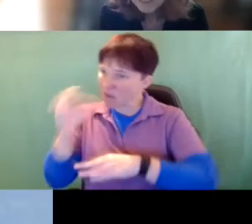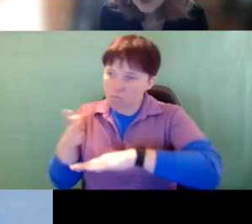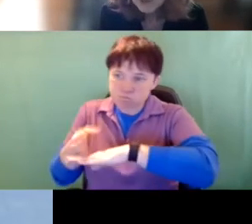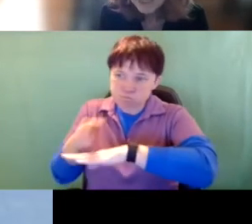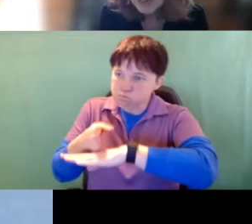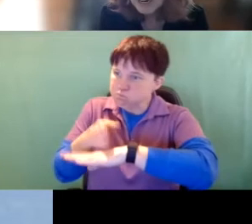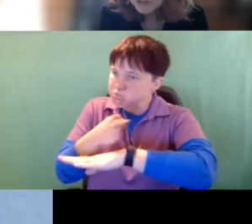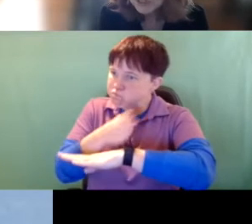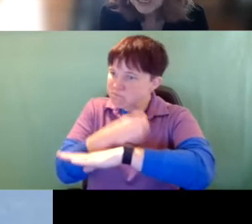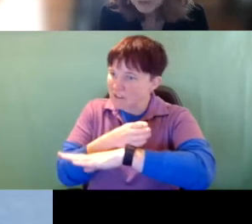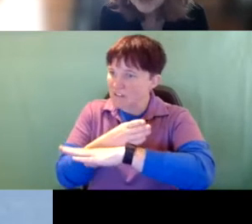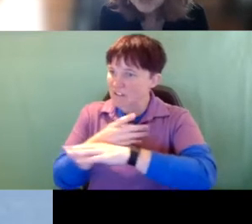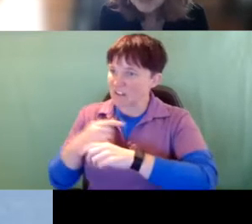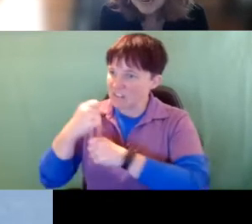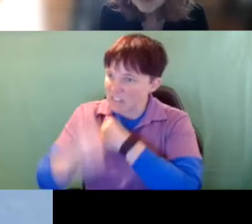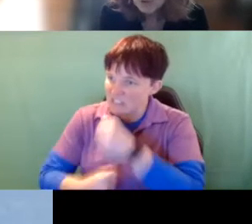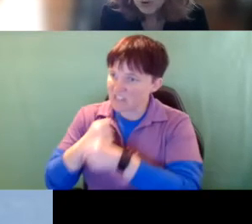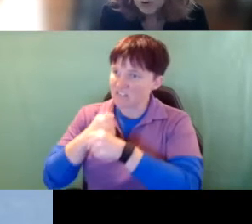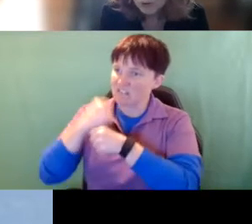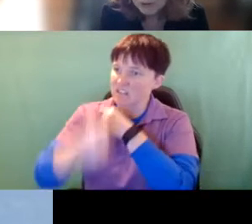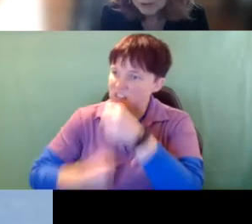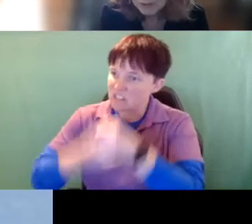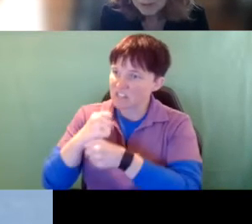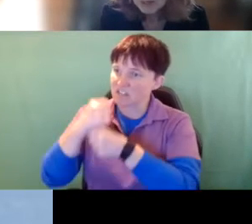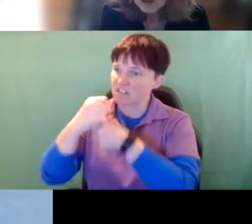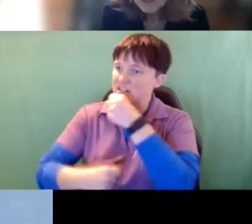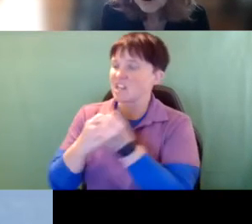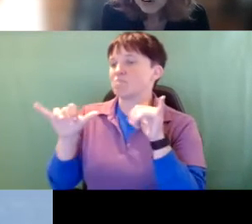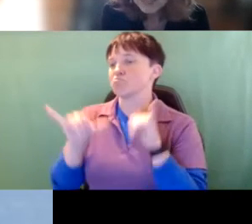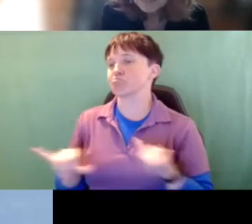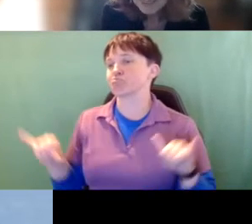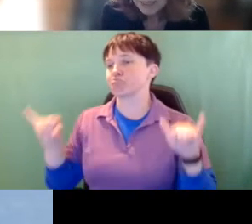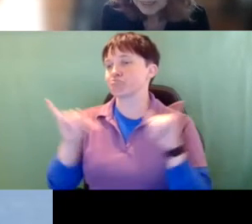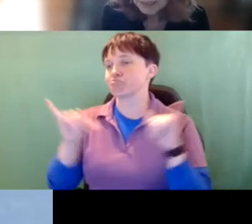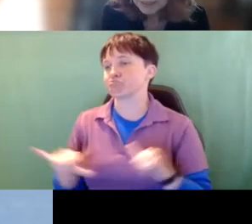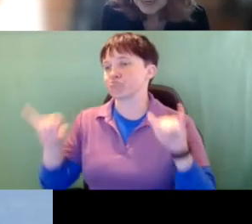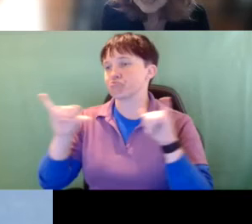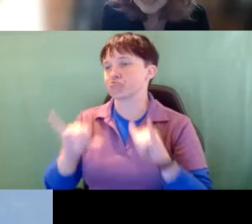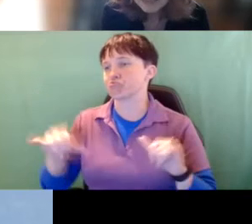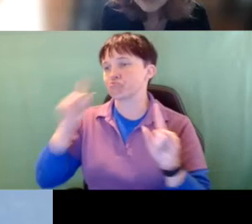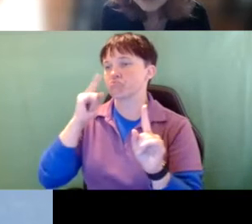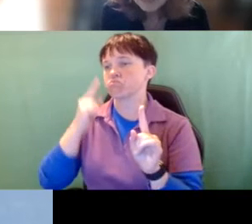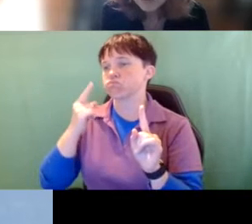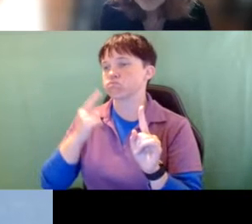They can go year after year with the same goals on their IEP. Again, some of you've